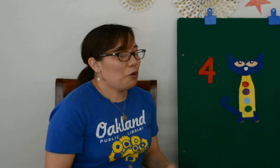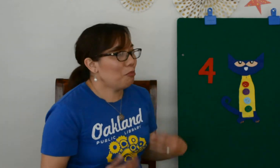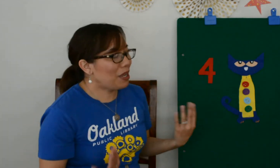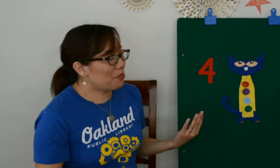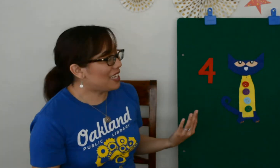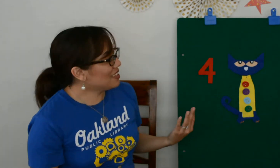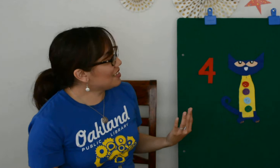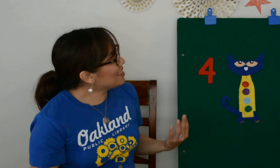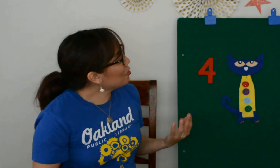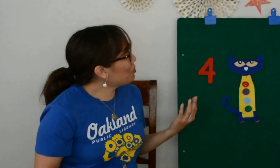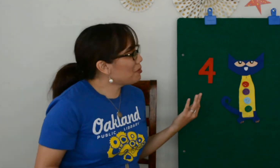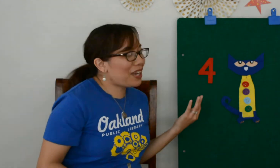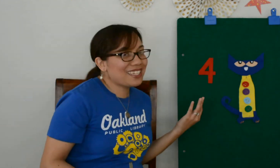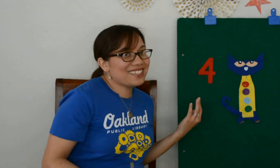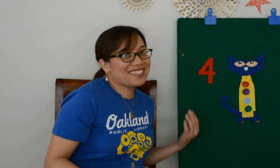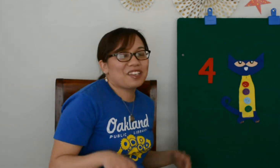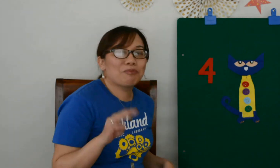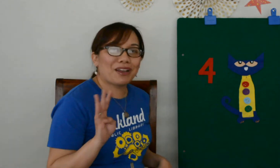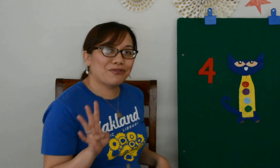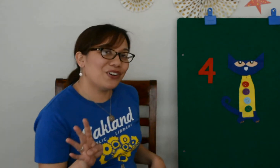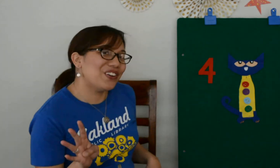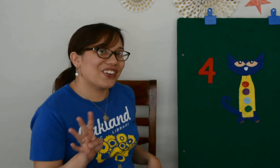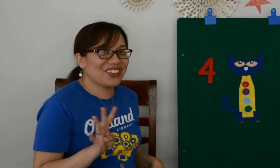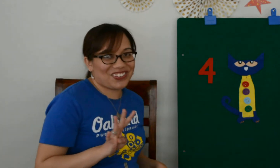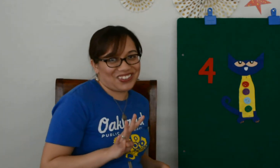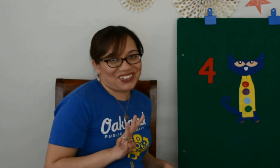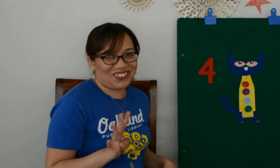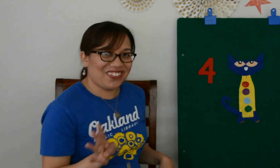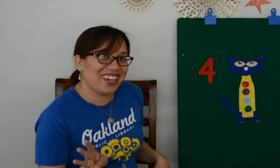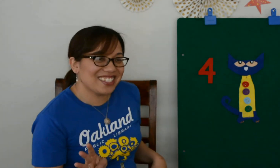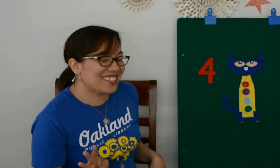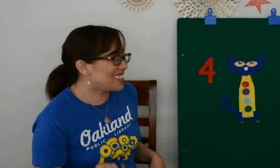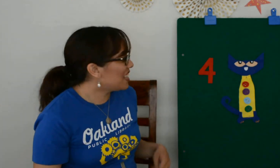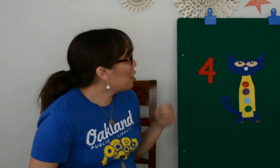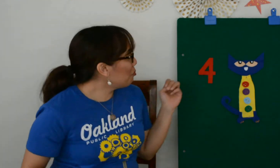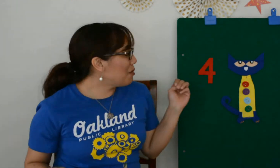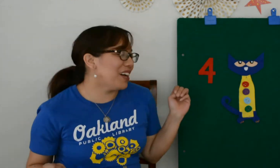“My buttons, my buttons, my four groovy buttons.